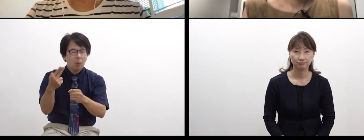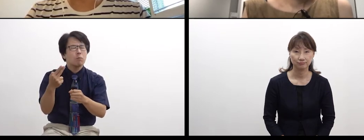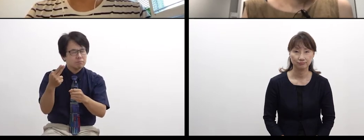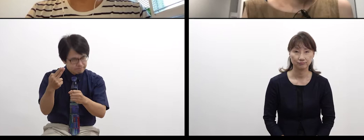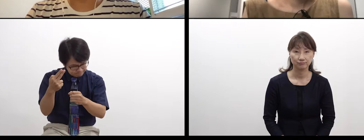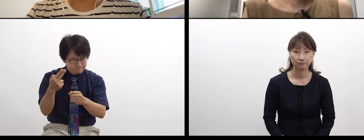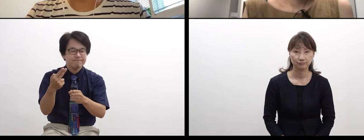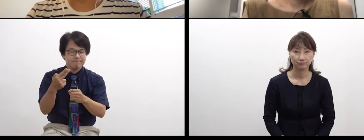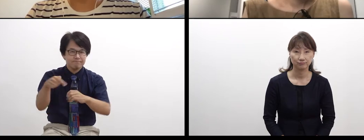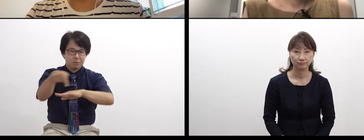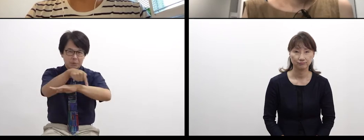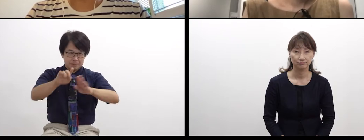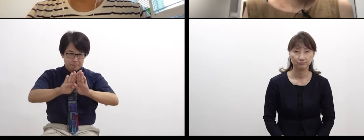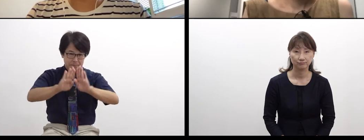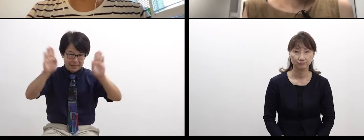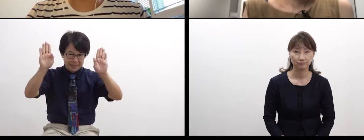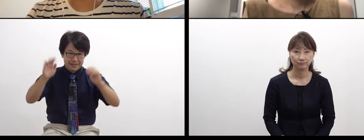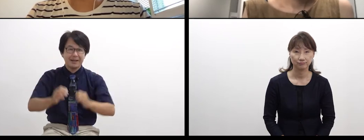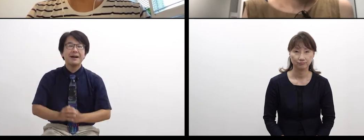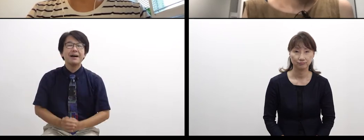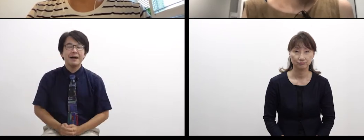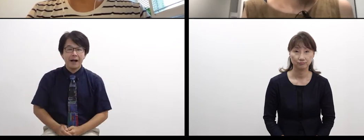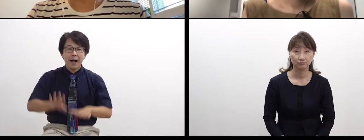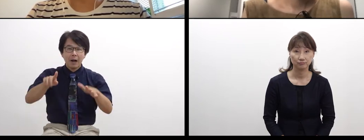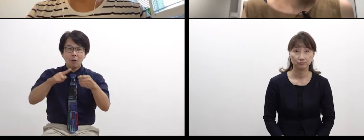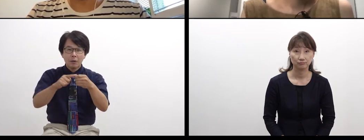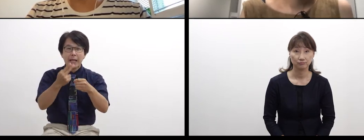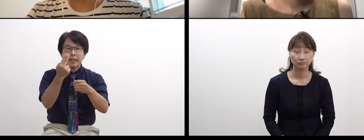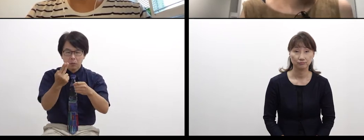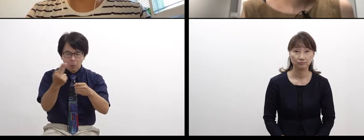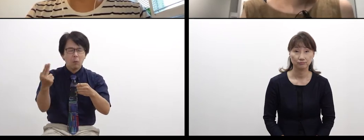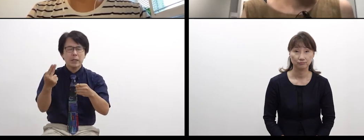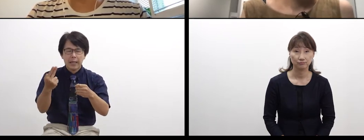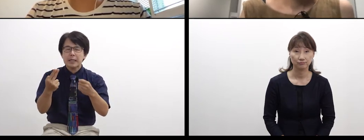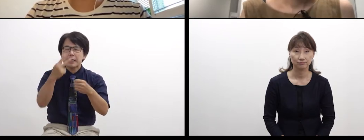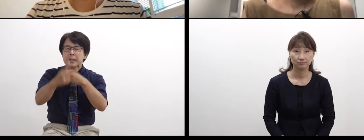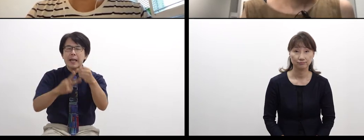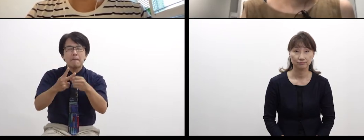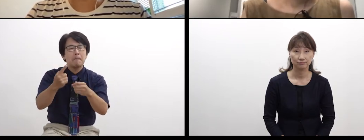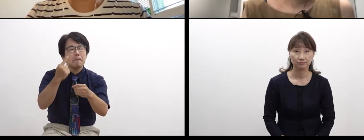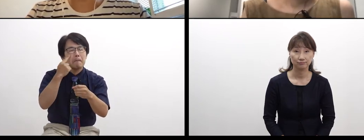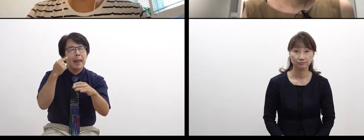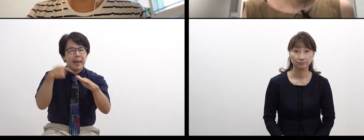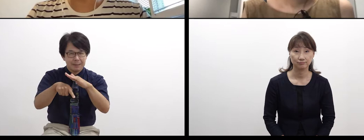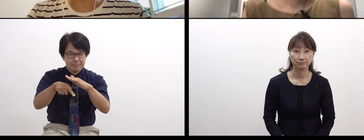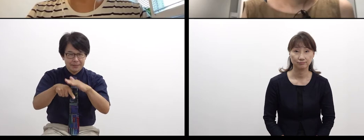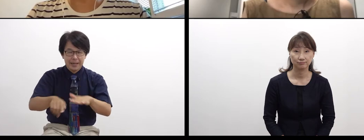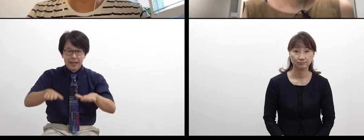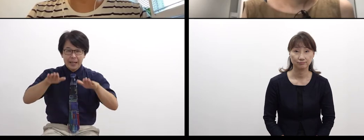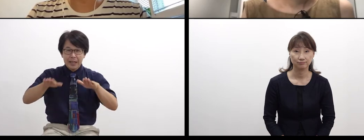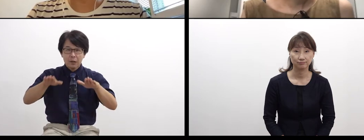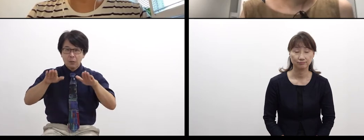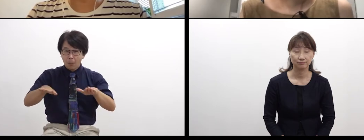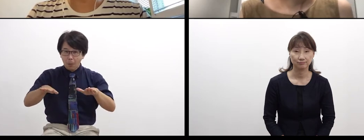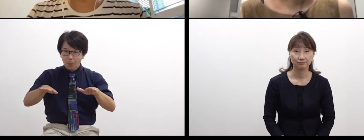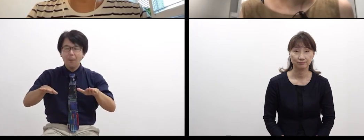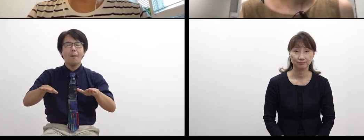and this is the 2nd year.